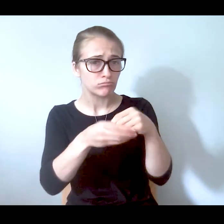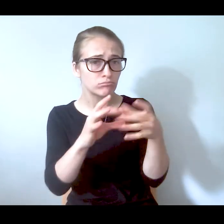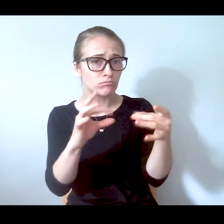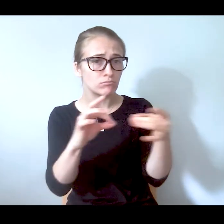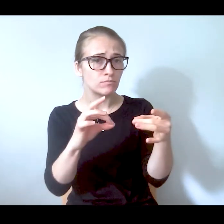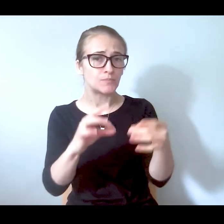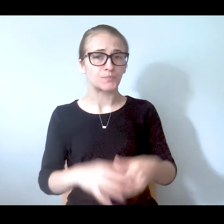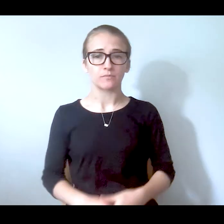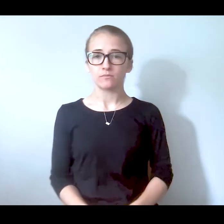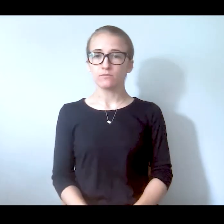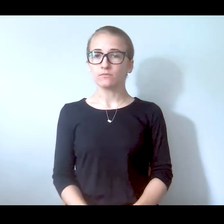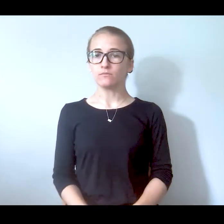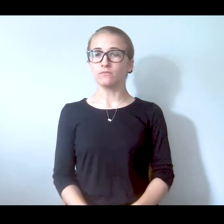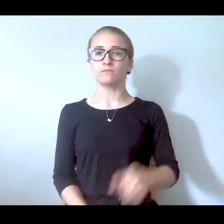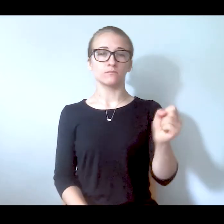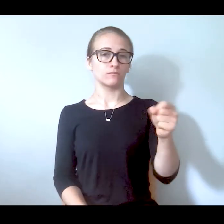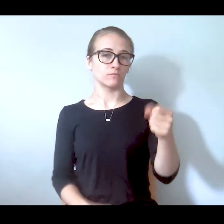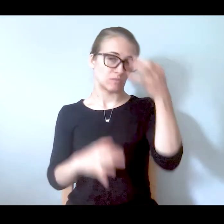Yes, certainly. Could you just repeat